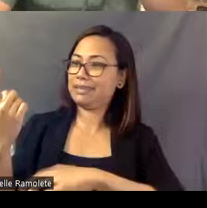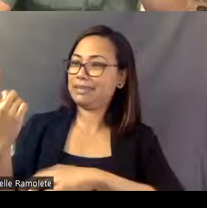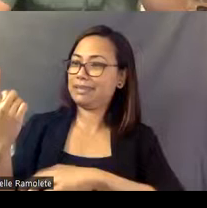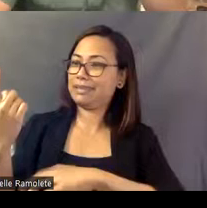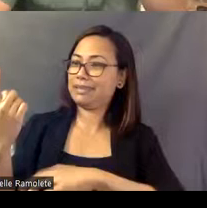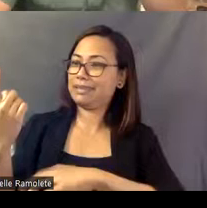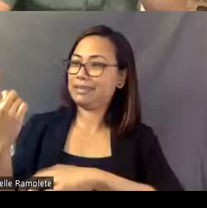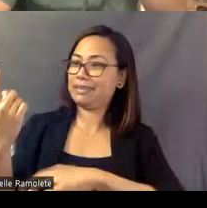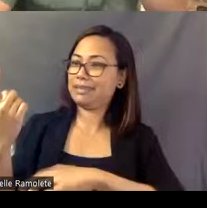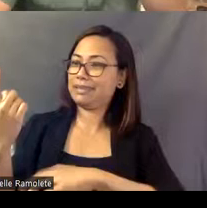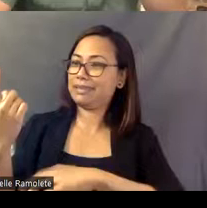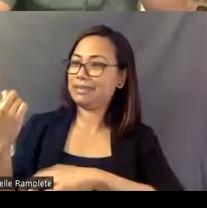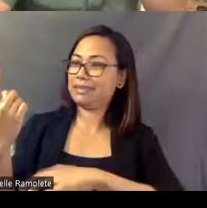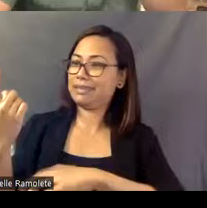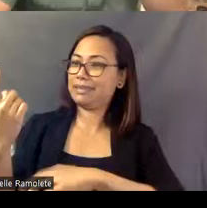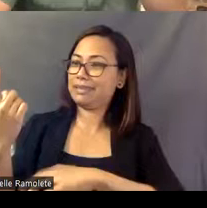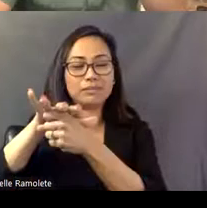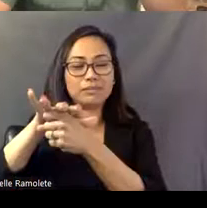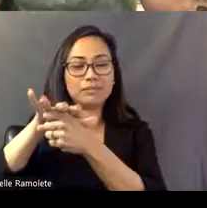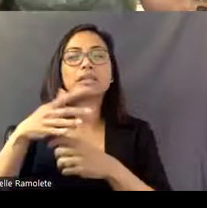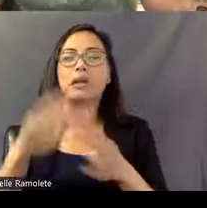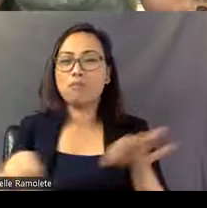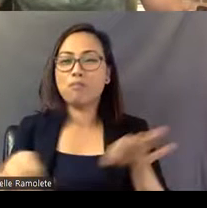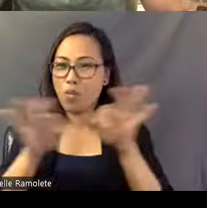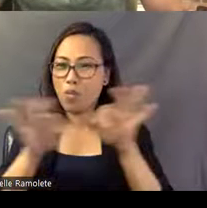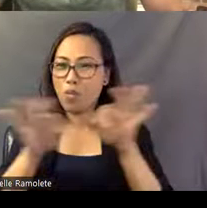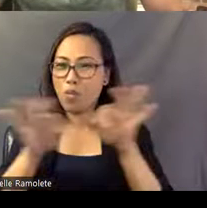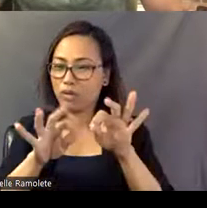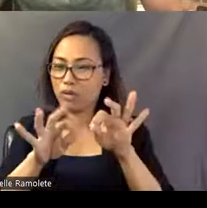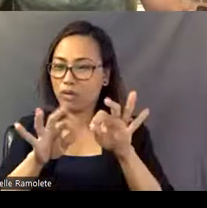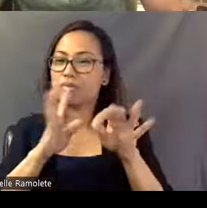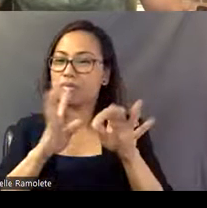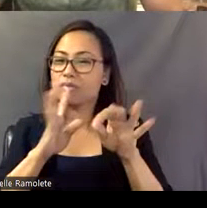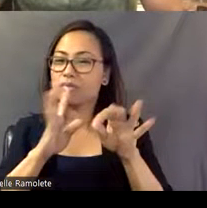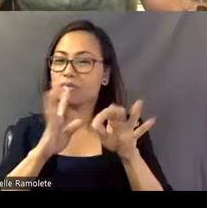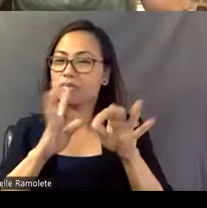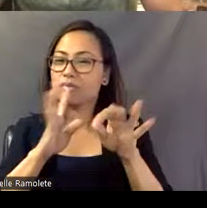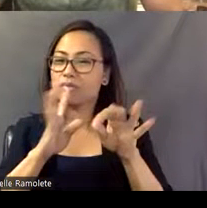of a talk prior to Bill before he started building this in this art environment.